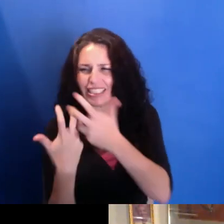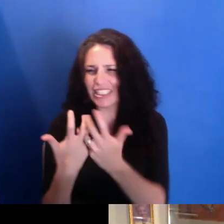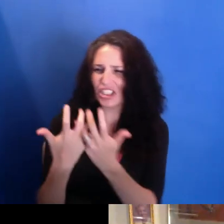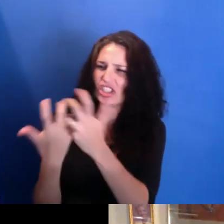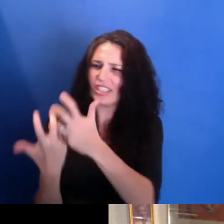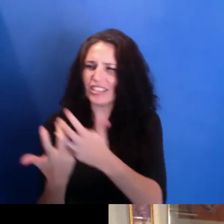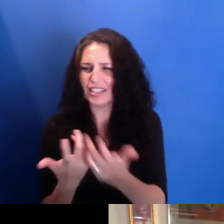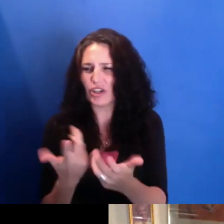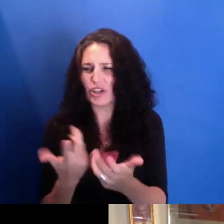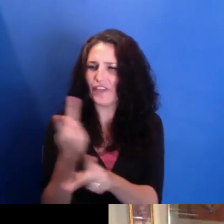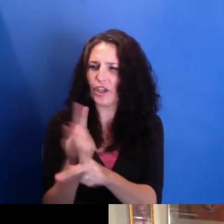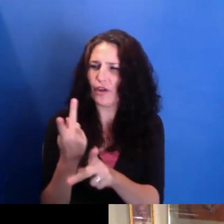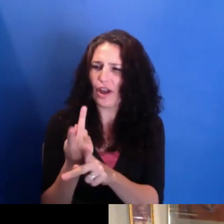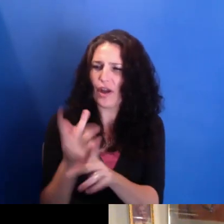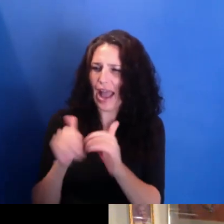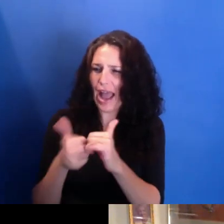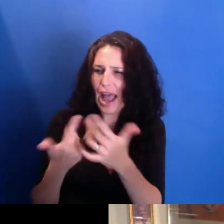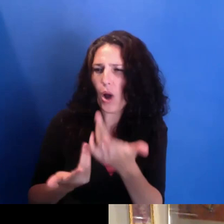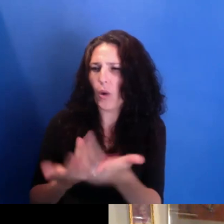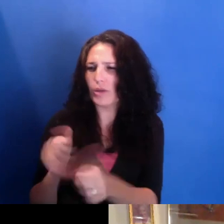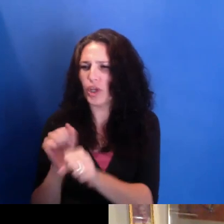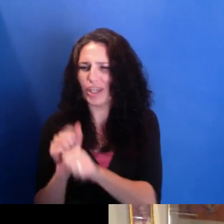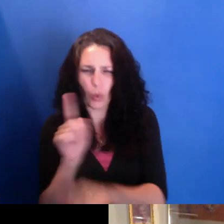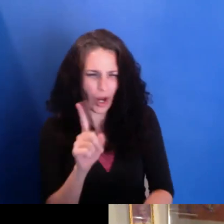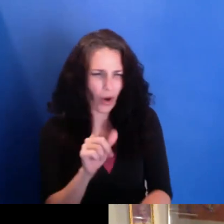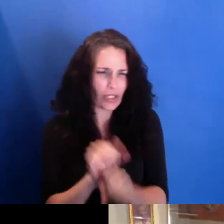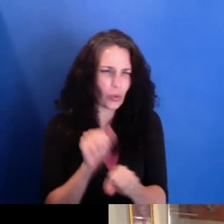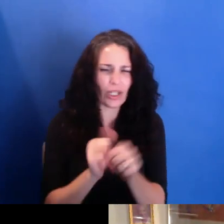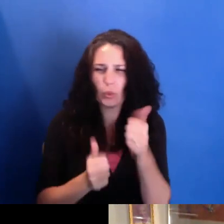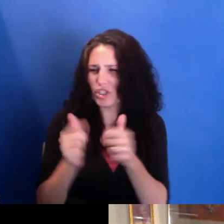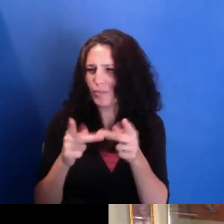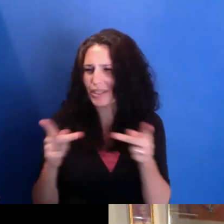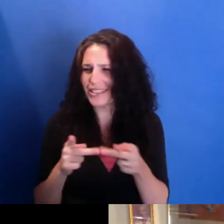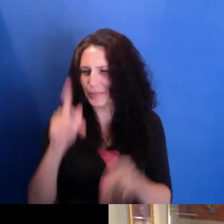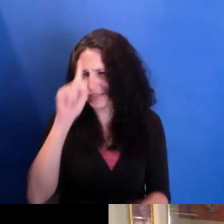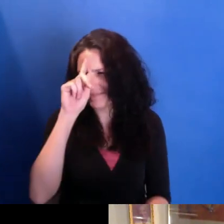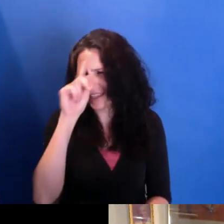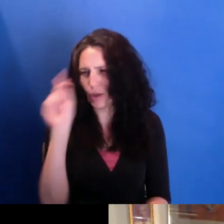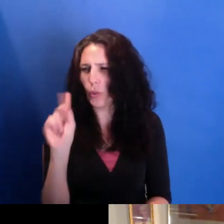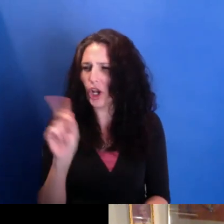and the places I was working, I'm just considering, OK, where do I go? And the idea of going-- returning home.